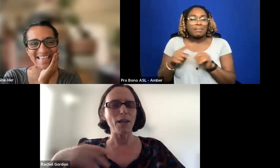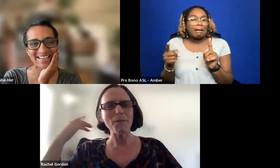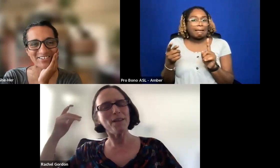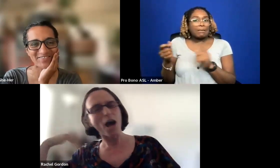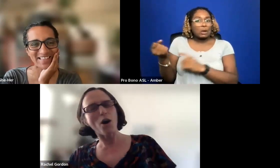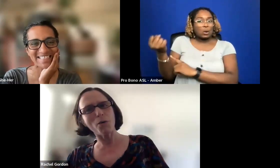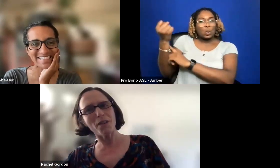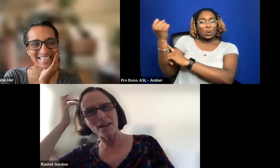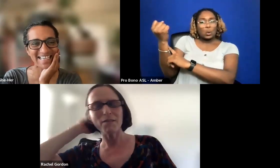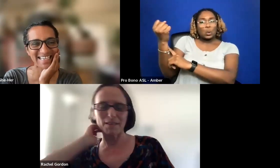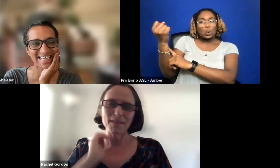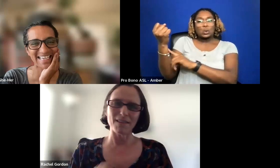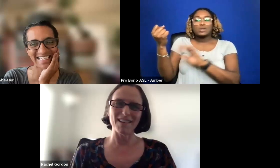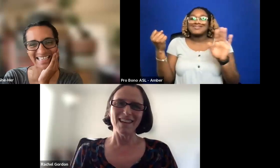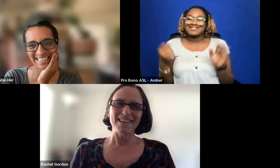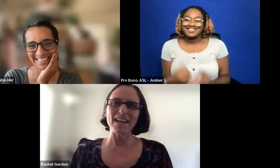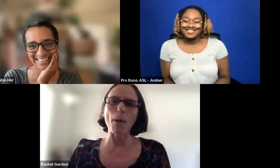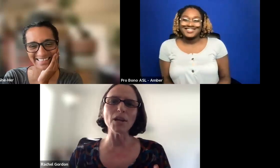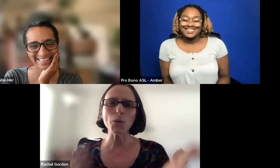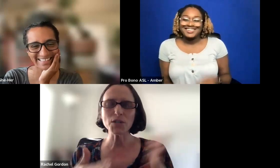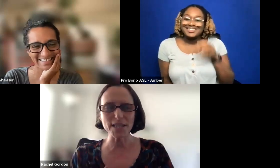I'M GOING TO GO INTO THE SECOND PART.